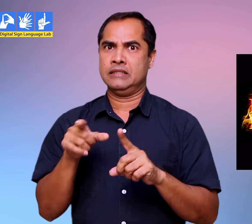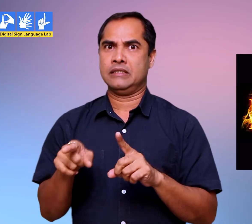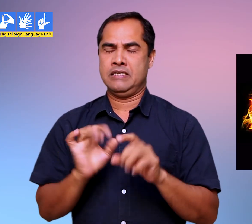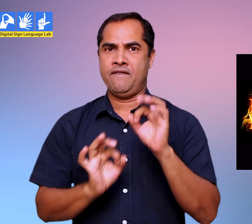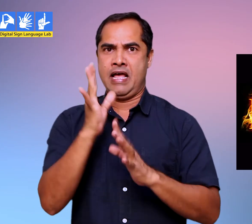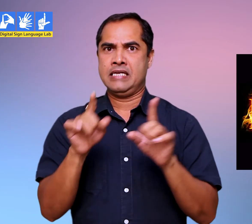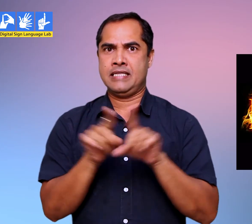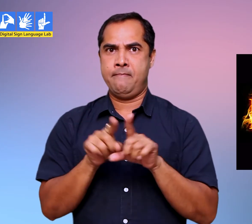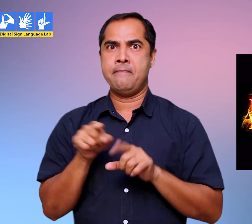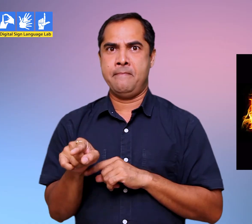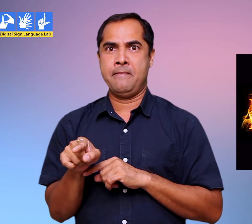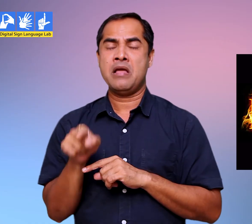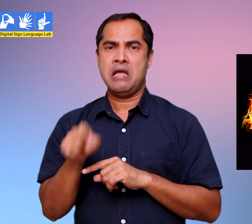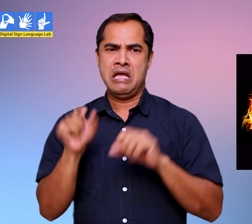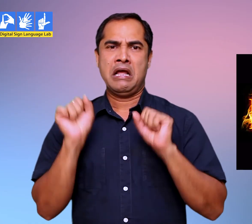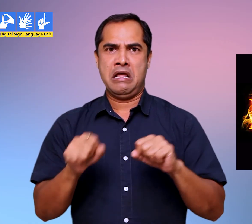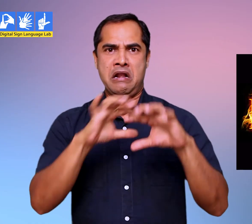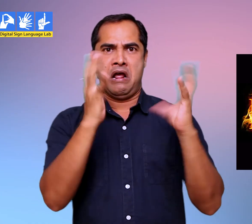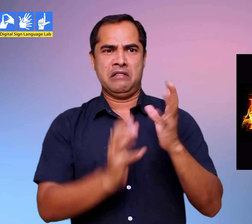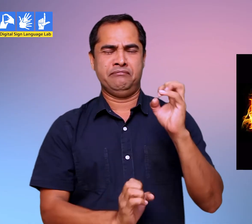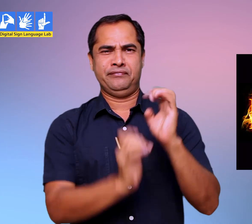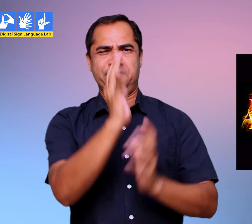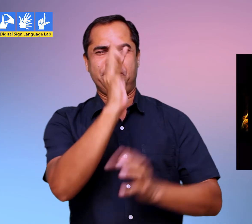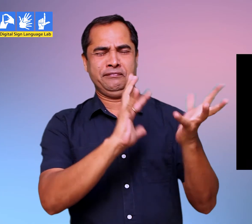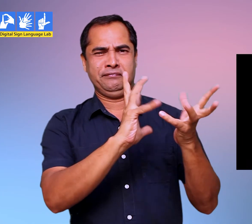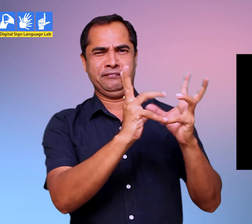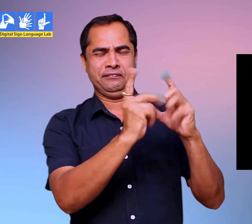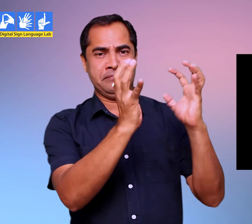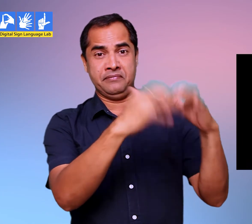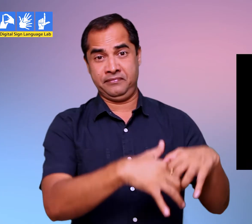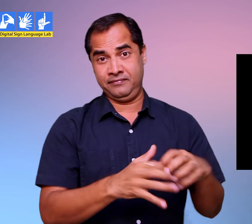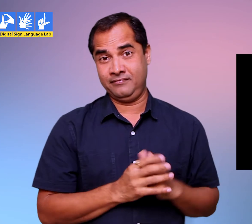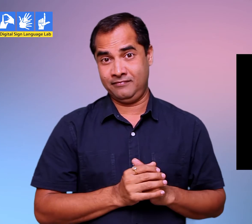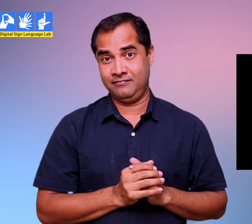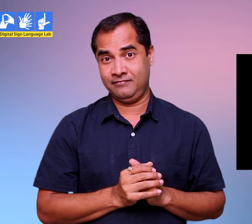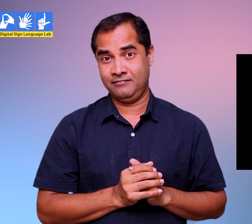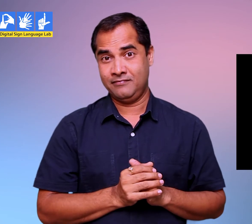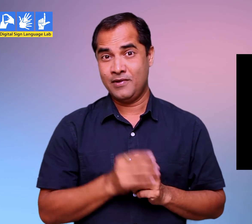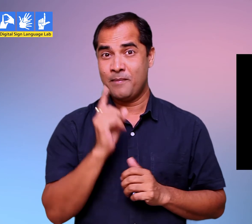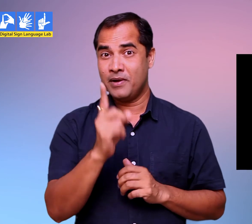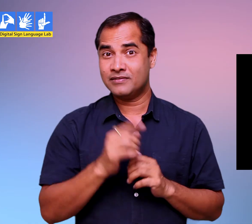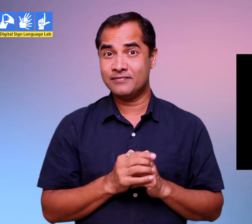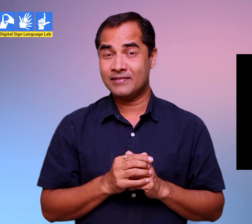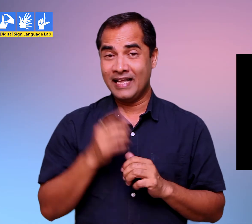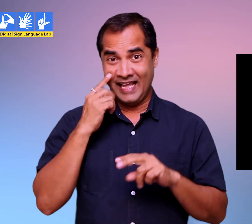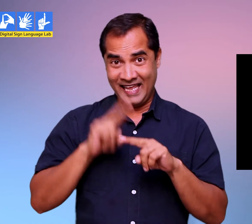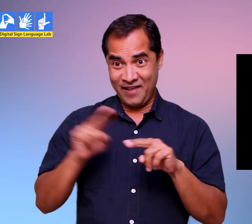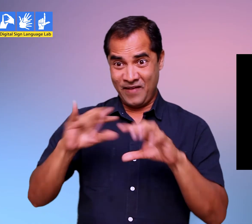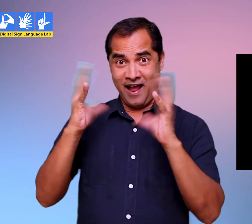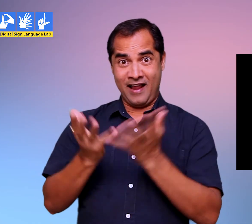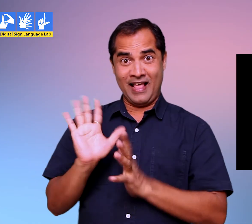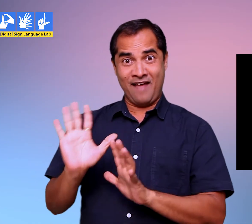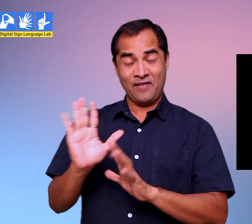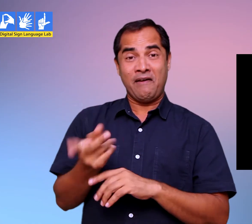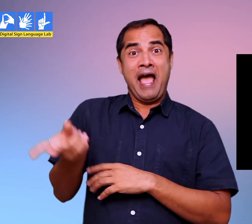truly dangerous, yes and they can destroy the entire planet) But if it had to